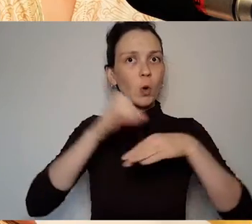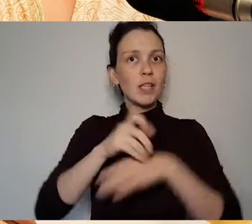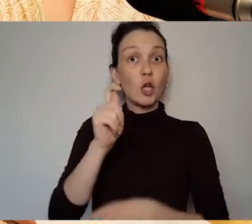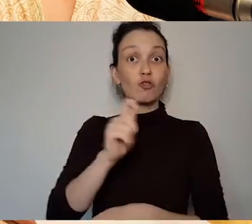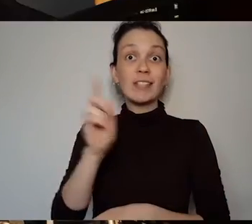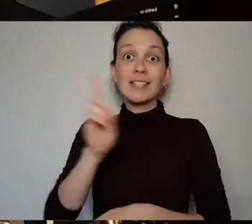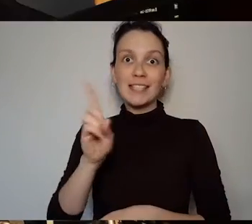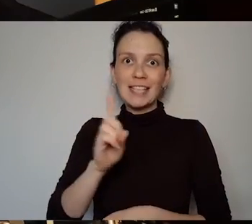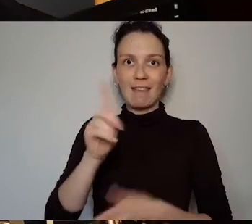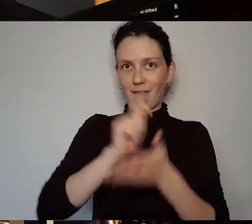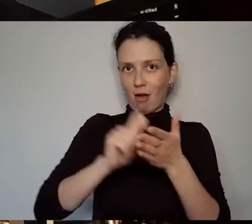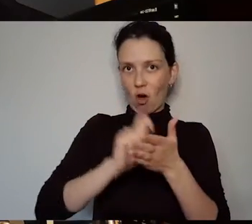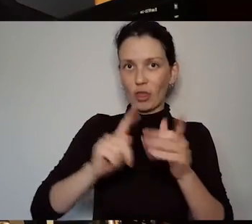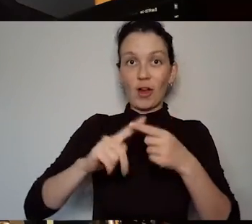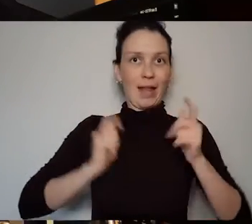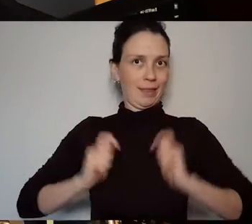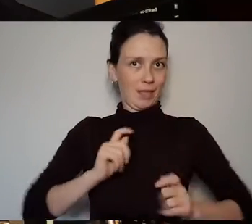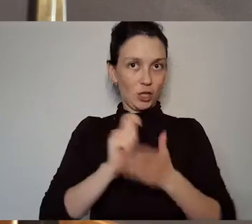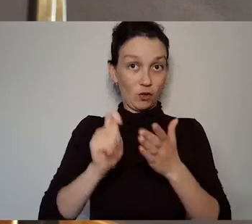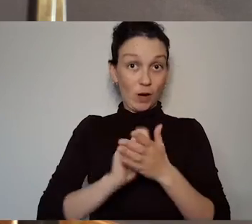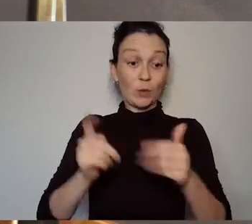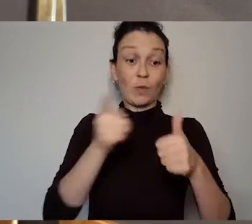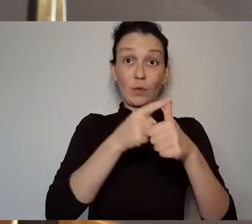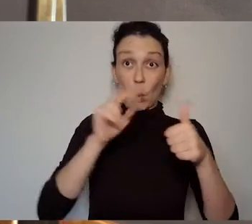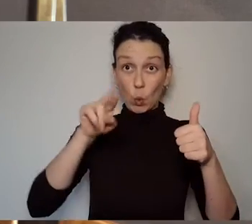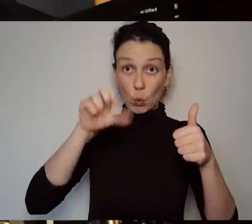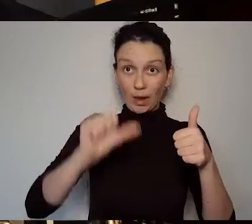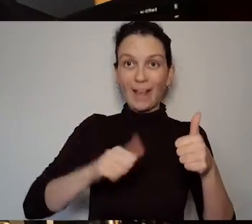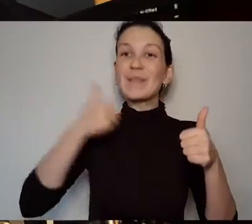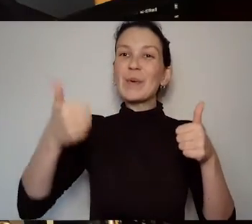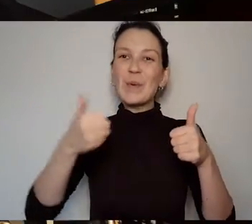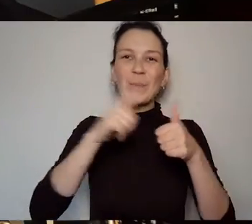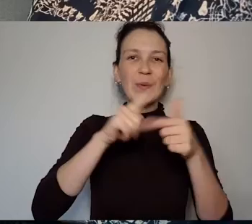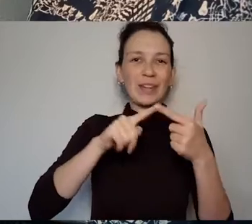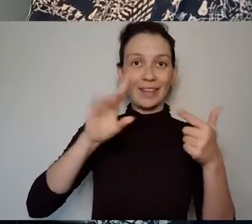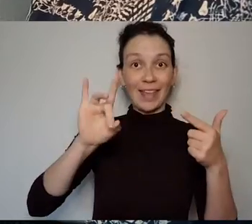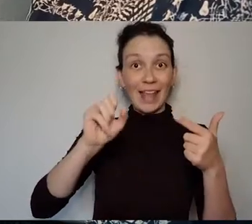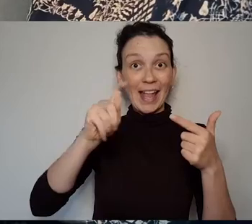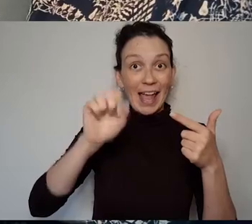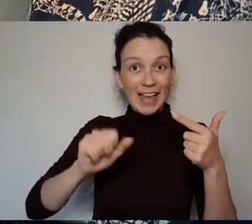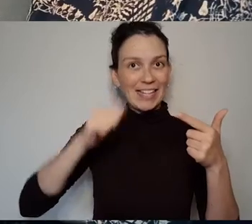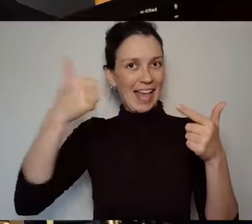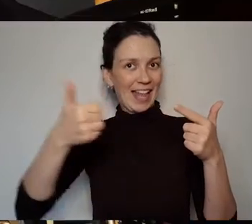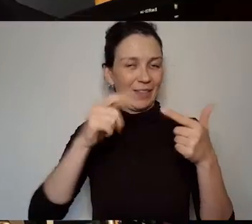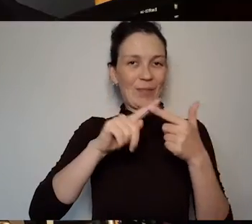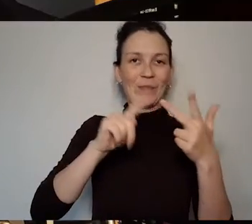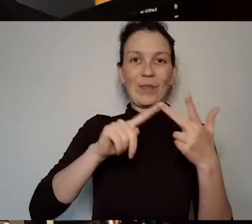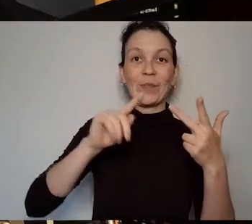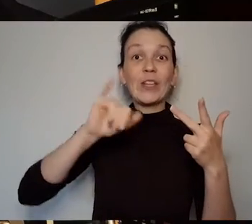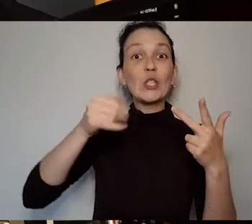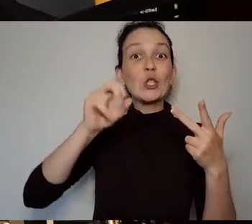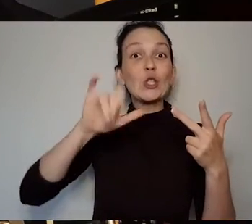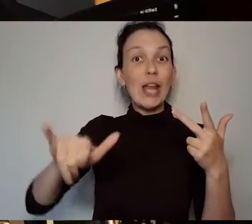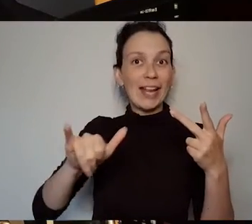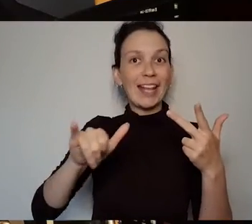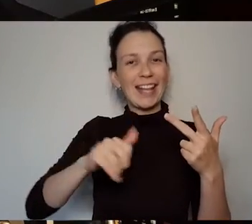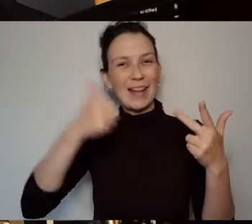we have Kate McCarthy - hello - and we have Jenny O'Connor - hi. We'll start with a question for